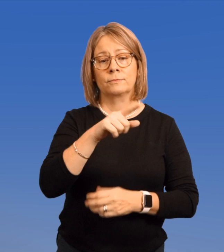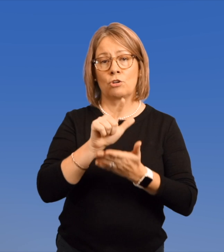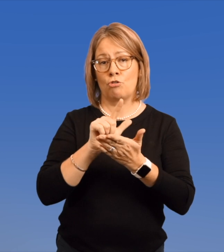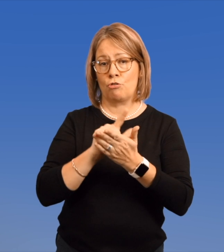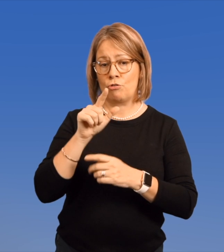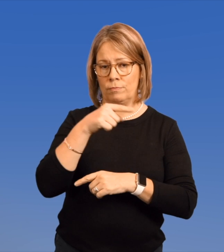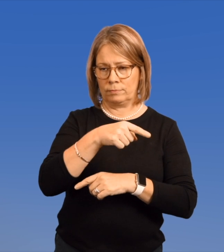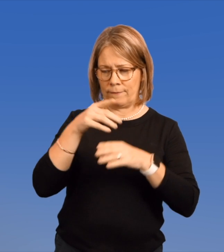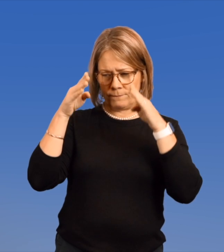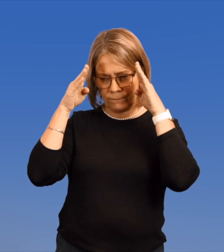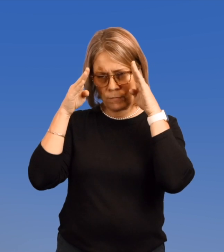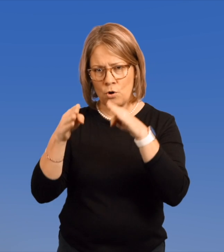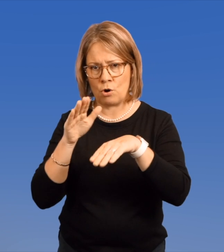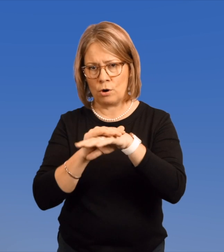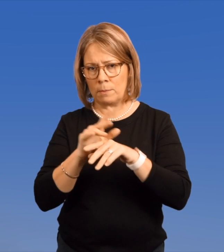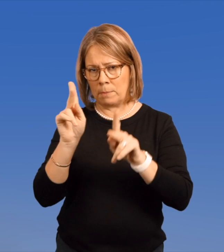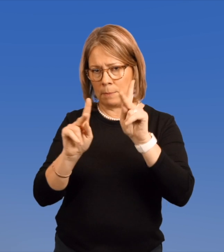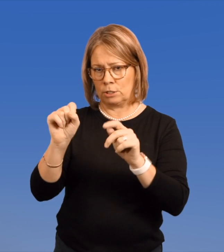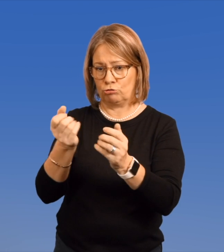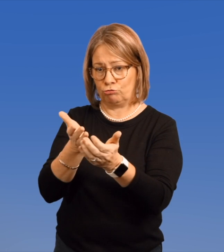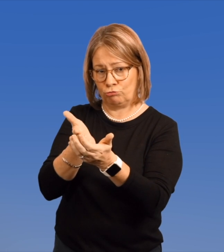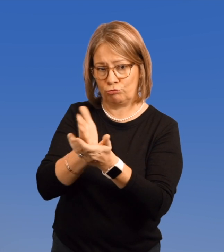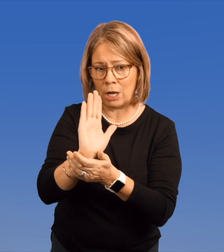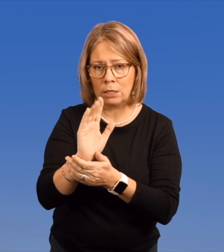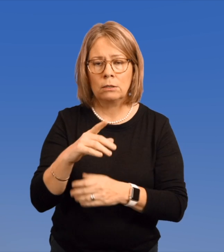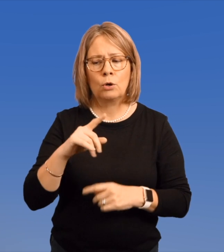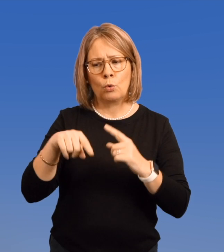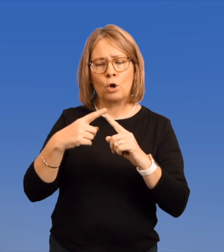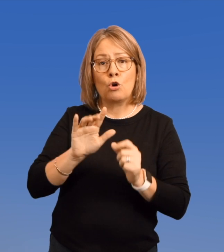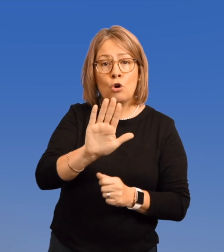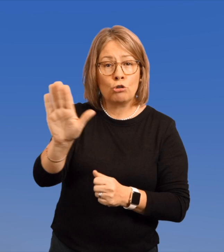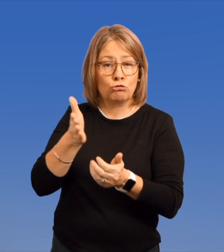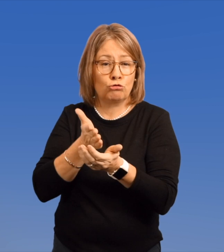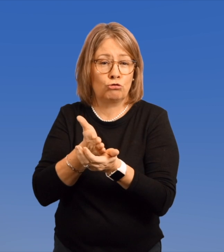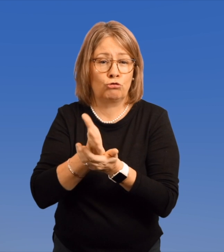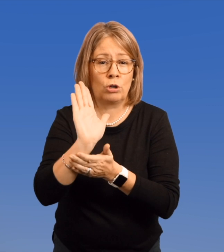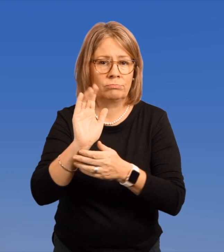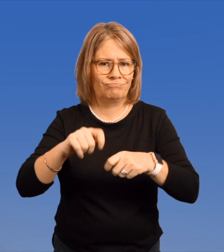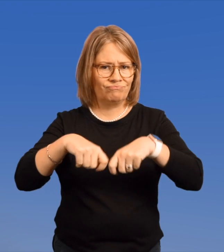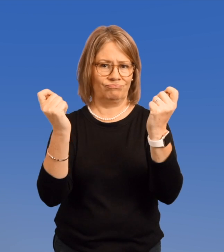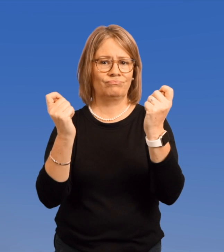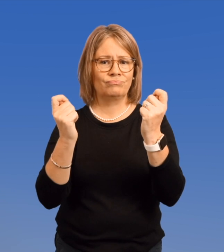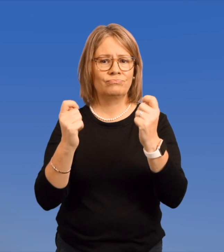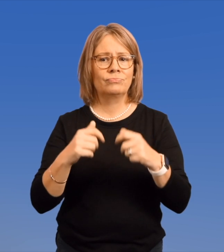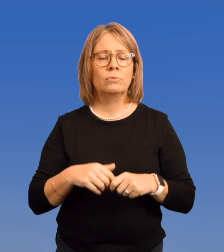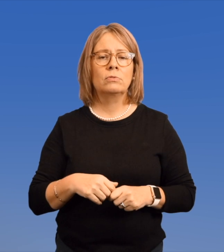Laws that focus on the rights of people when those rights have been violated.